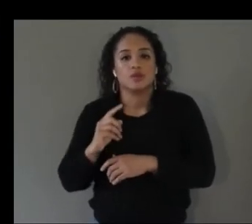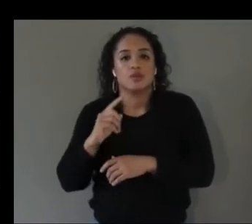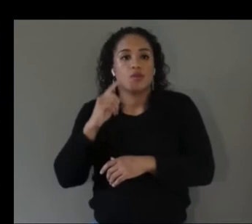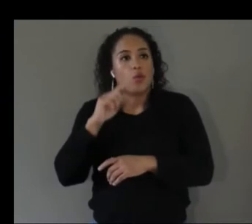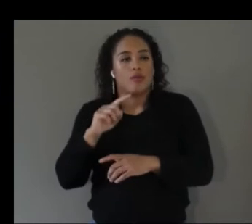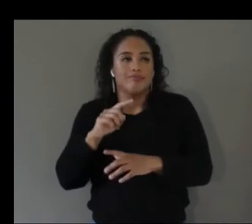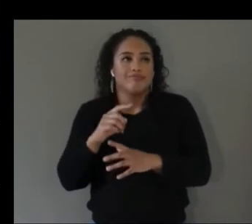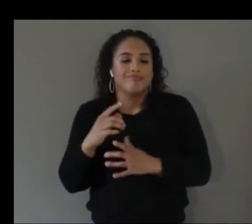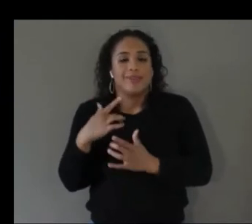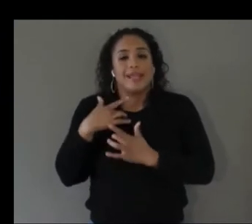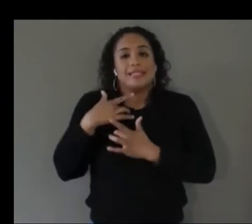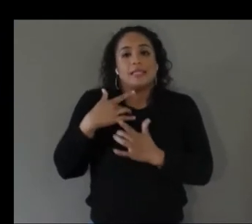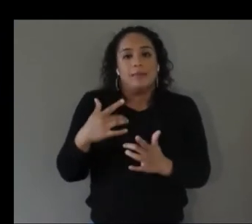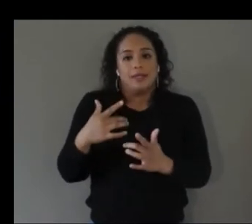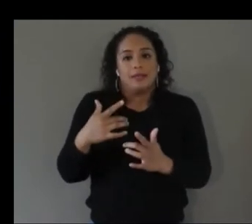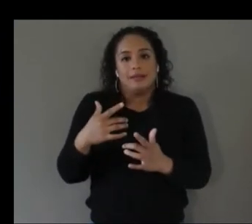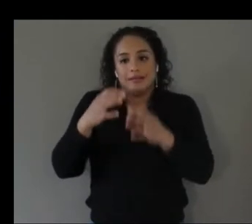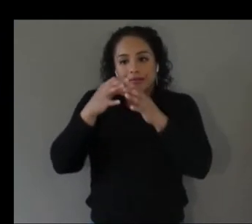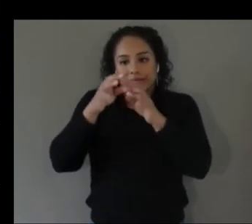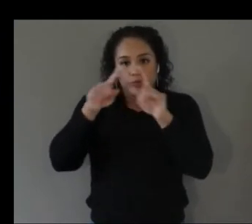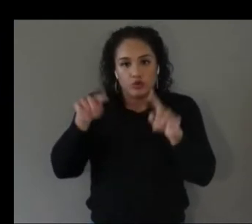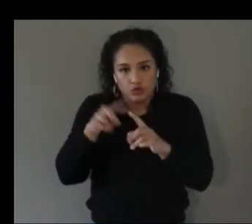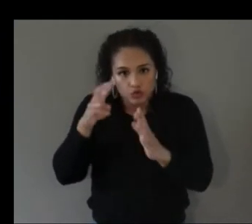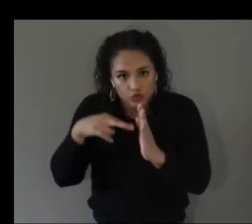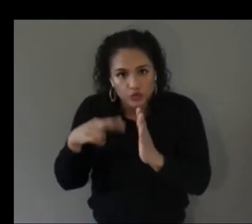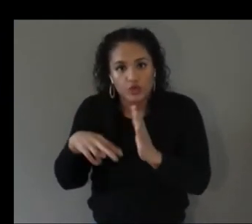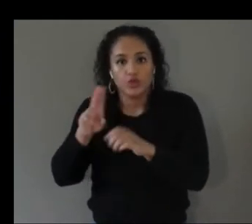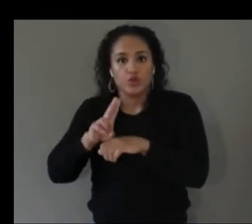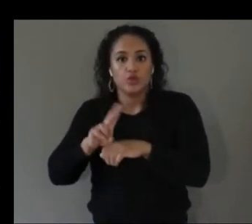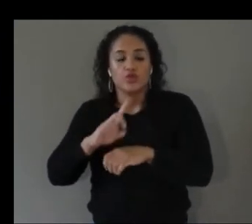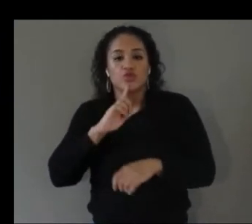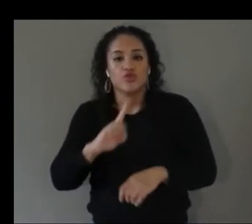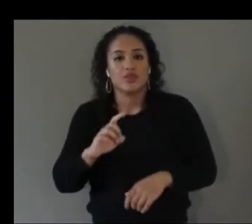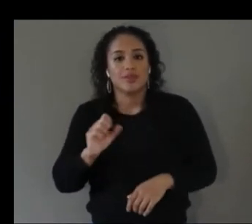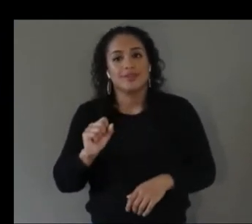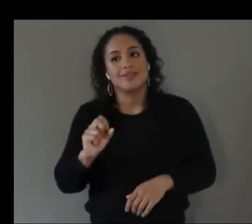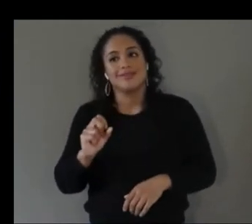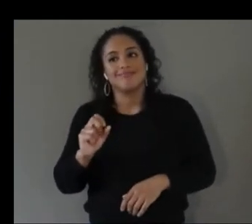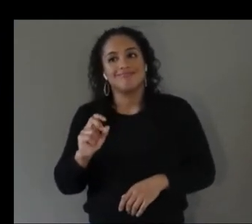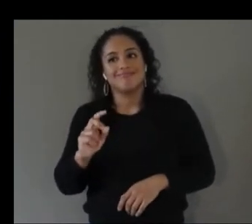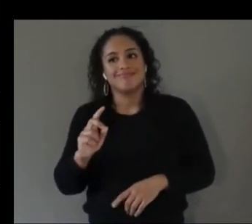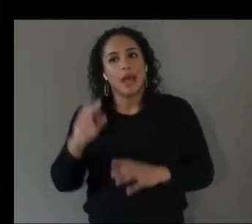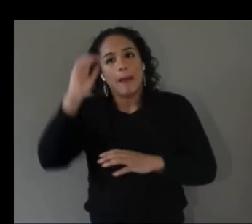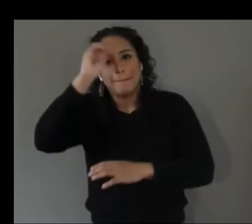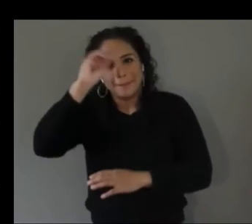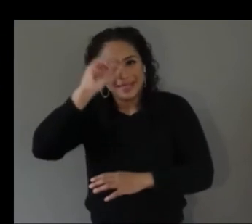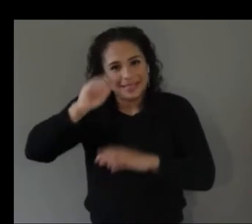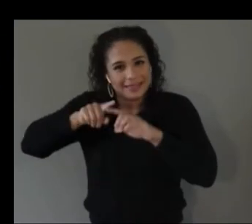uh subjective you know so yes figuring out what kind of information we're looking for and